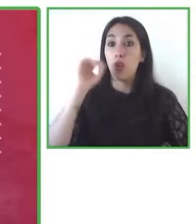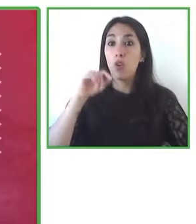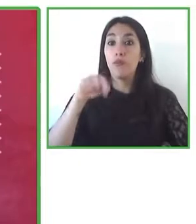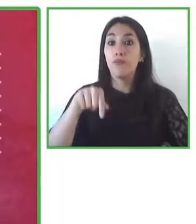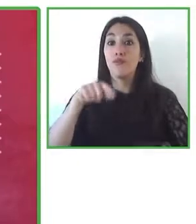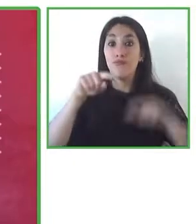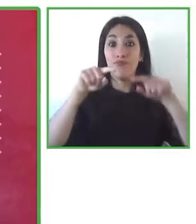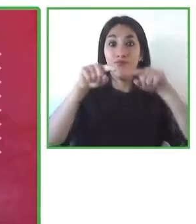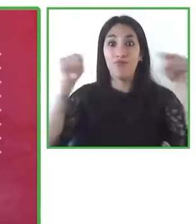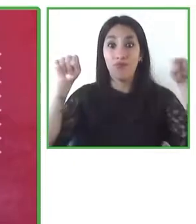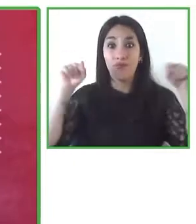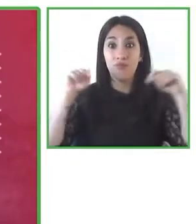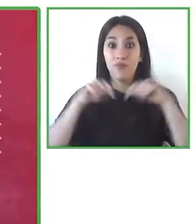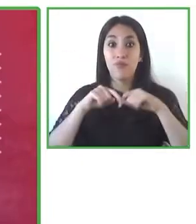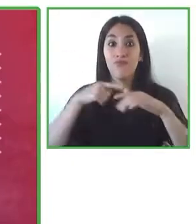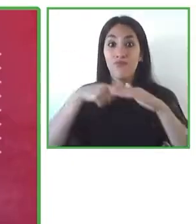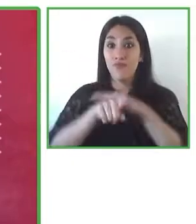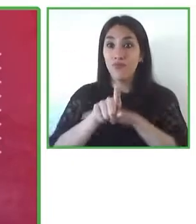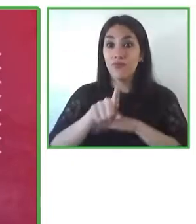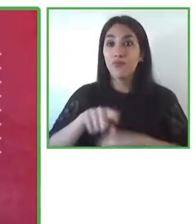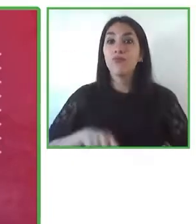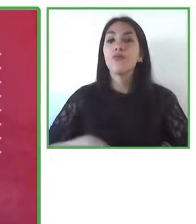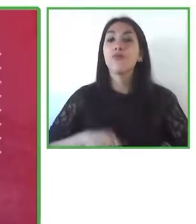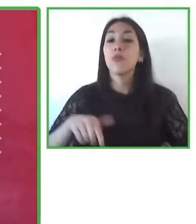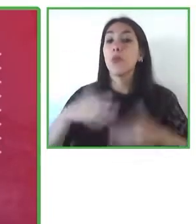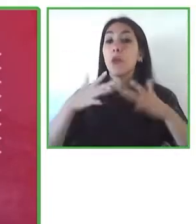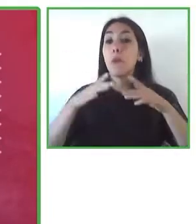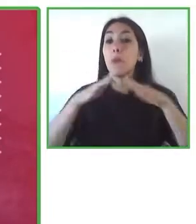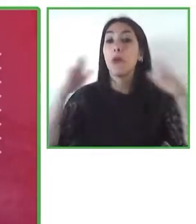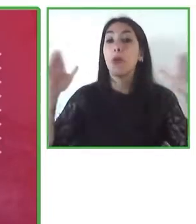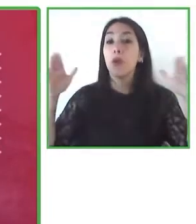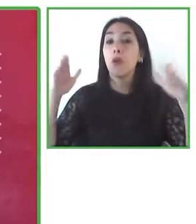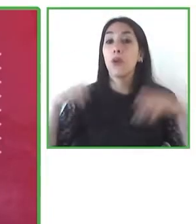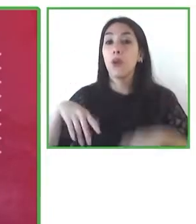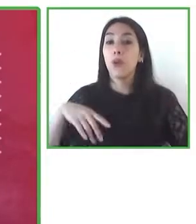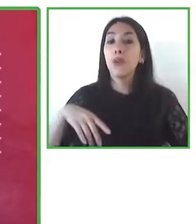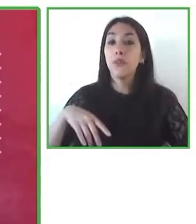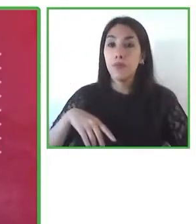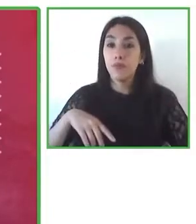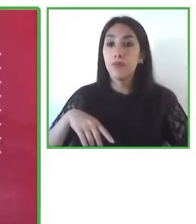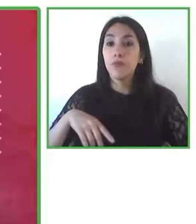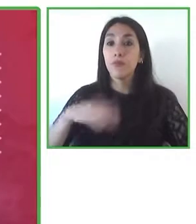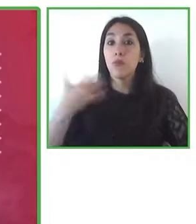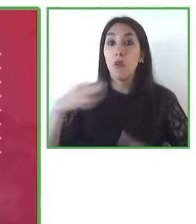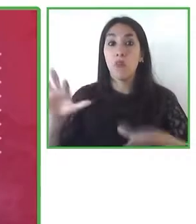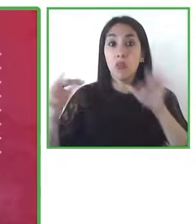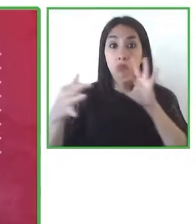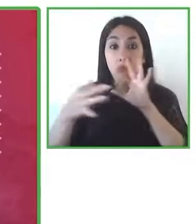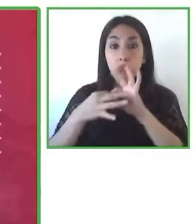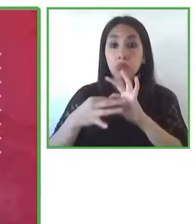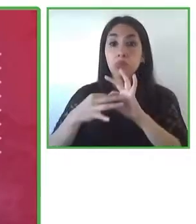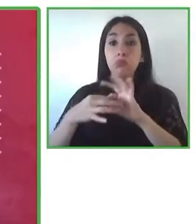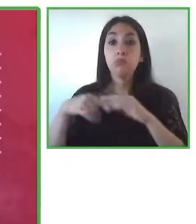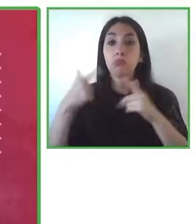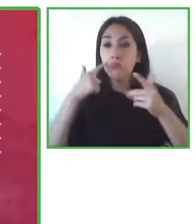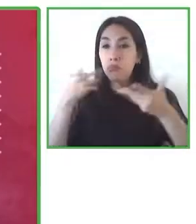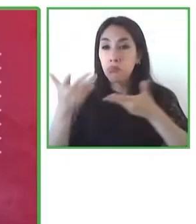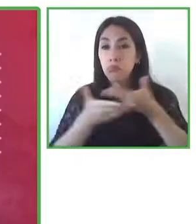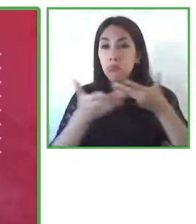accessibility to streamline communication and to recirculate information among this population